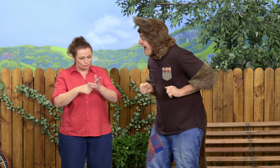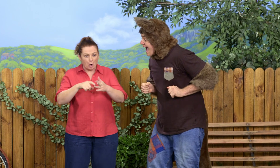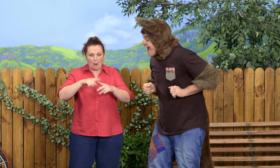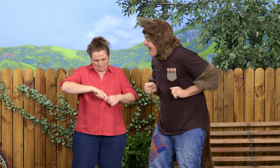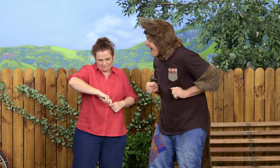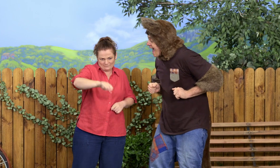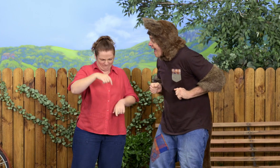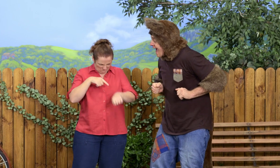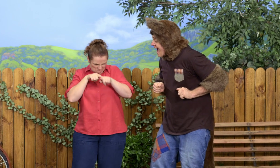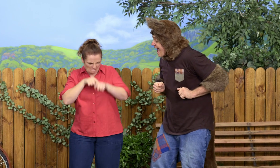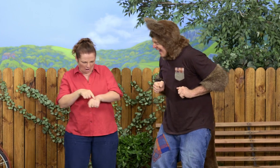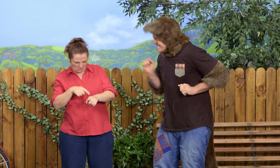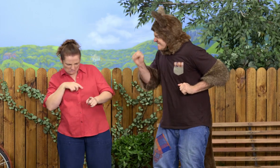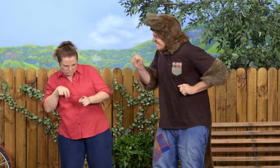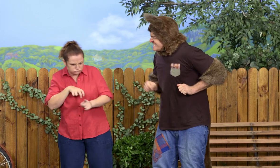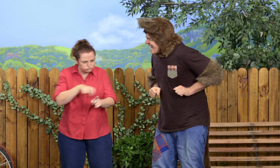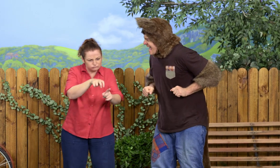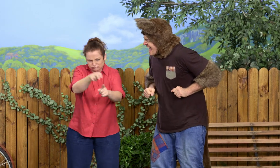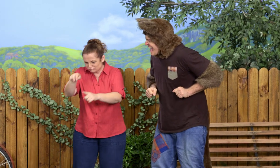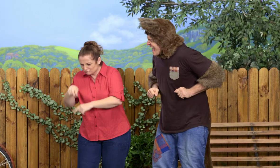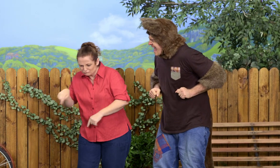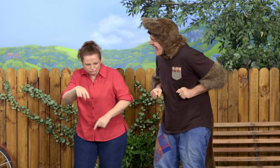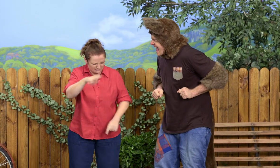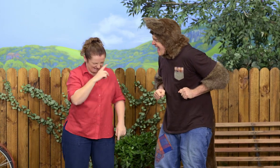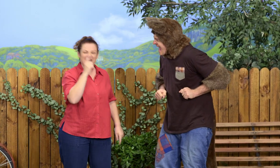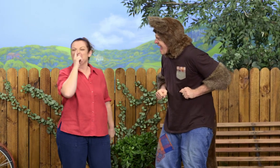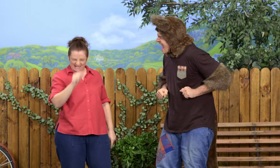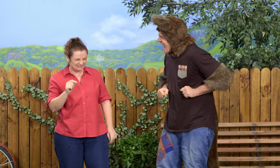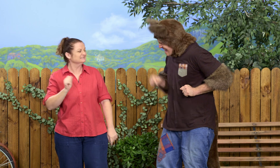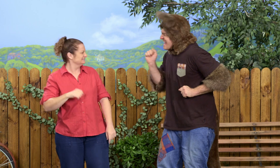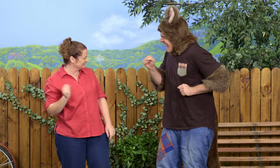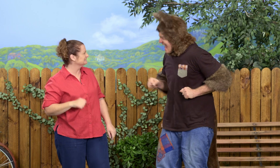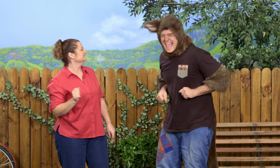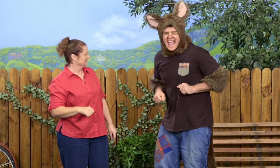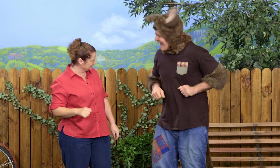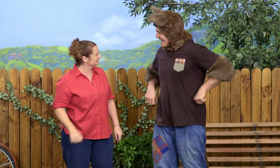All I have to do is follow the rope. I could do that. Yeah, that's right.